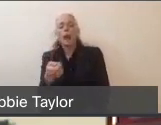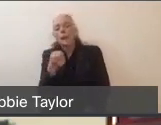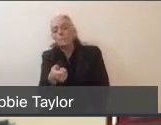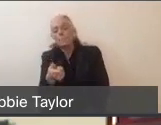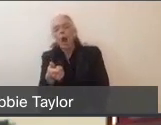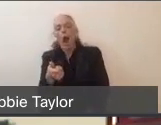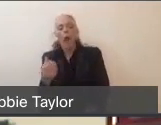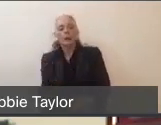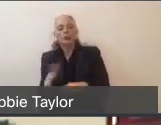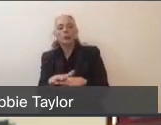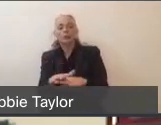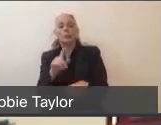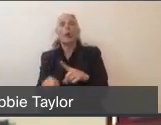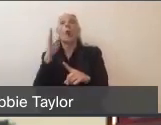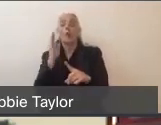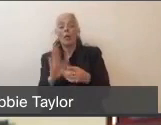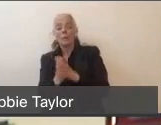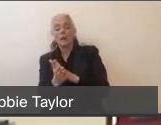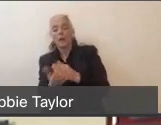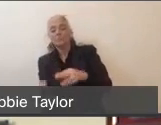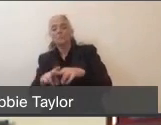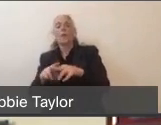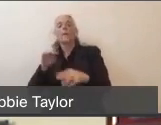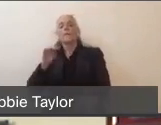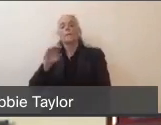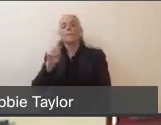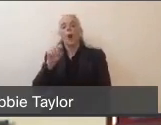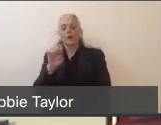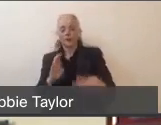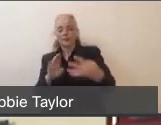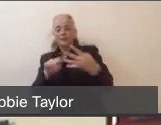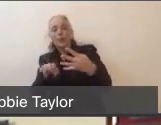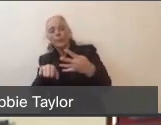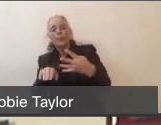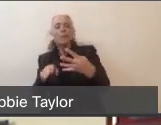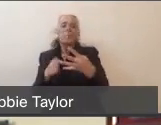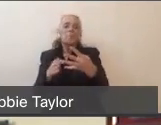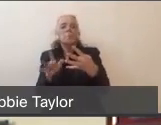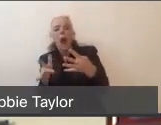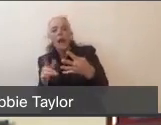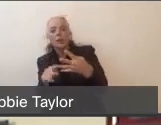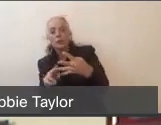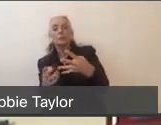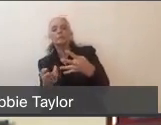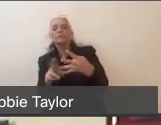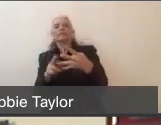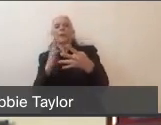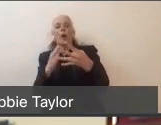for the in-hospital care, and so that means, as Dr. Ballard mentioned, that routine medical care elective procedures